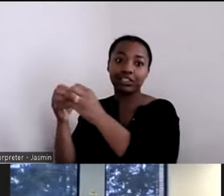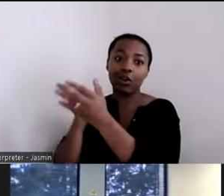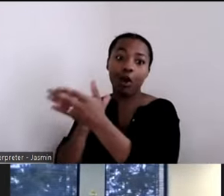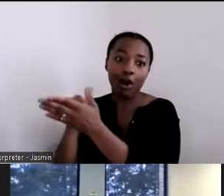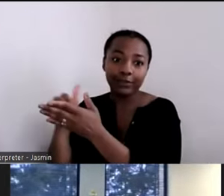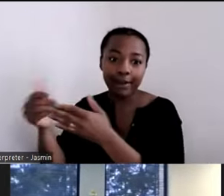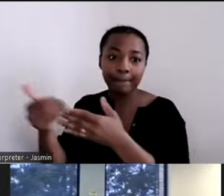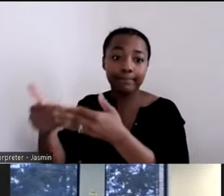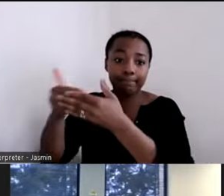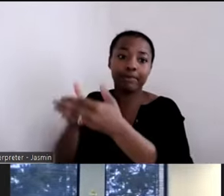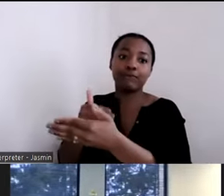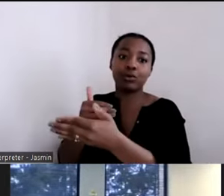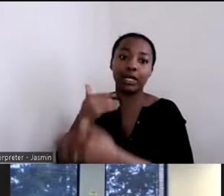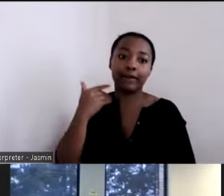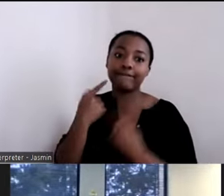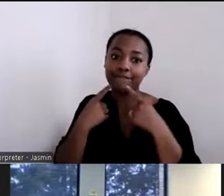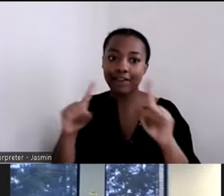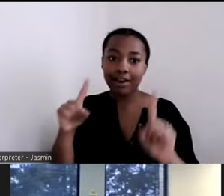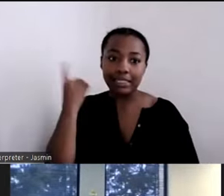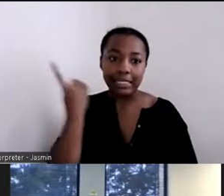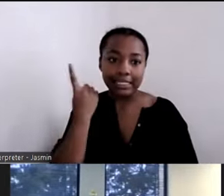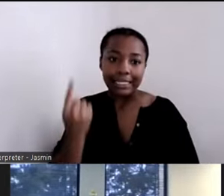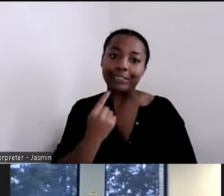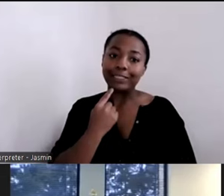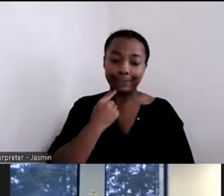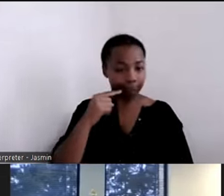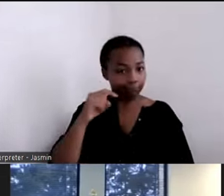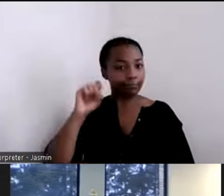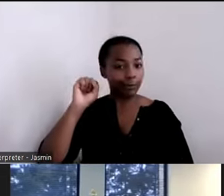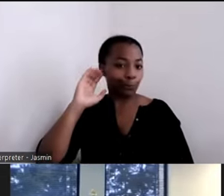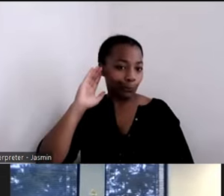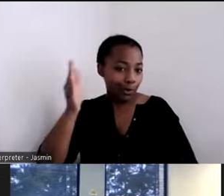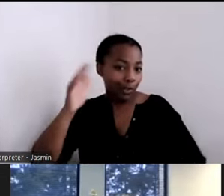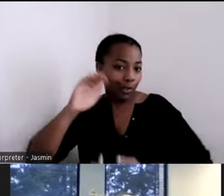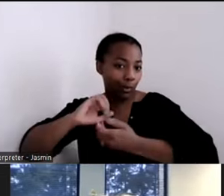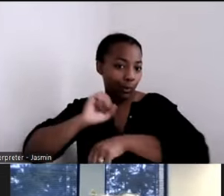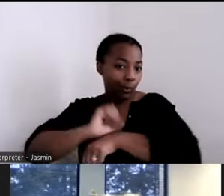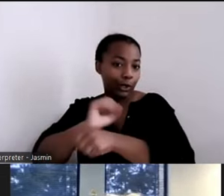we were pesky, but it has more than paid off for us.